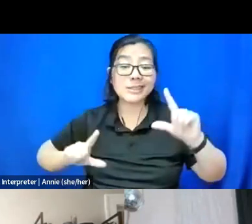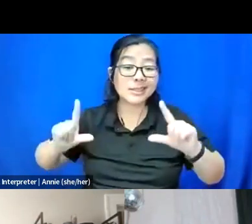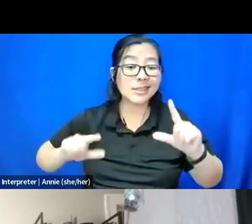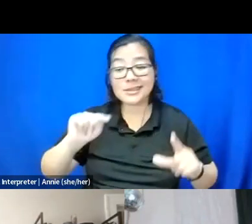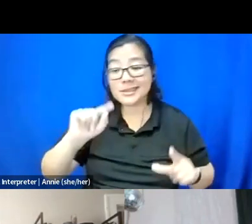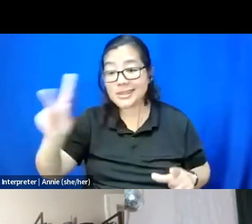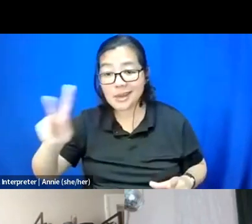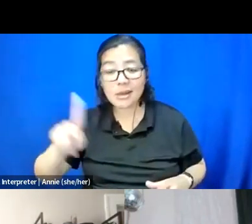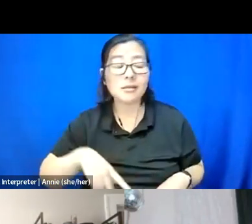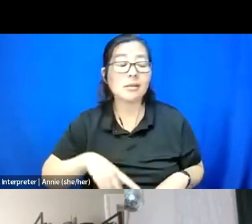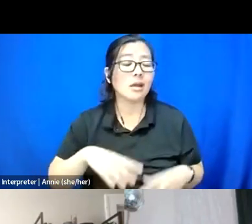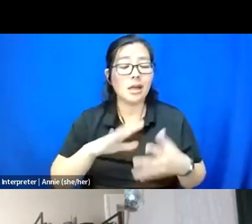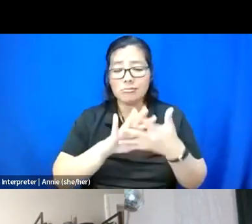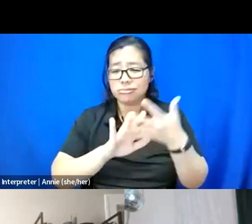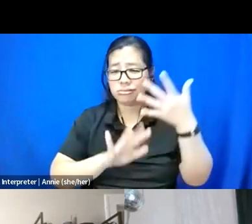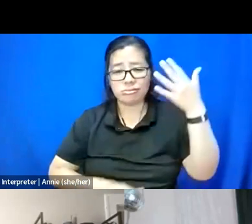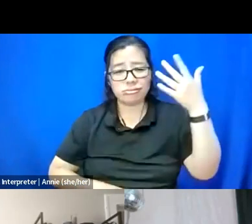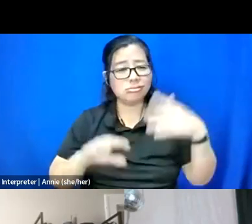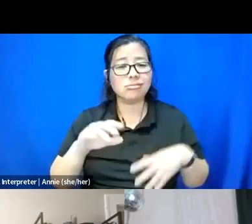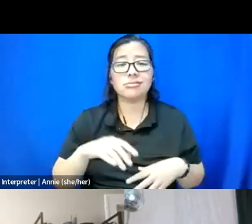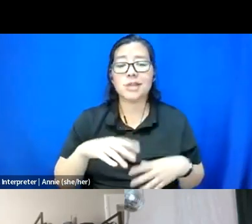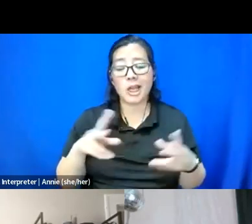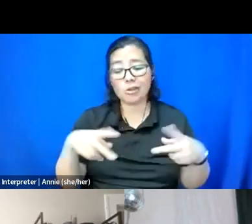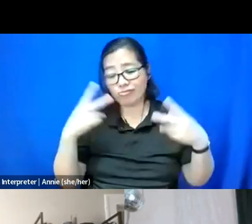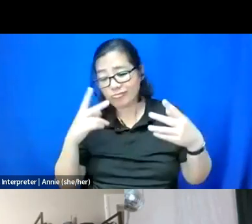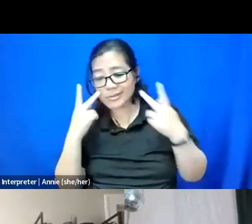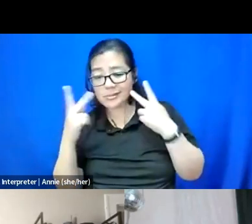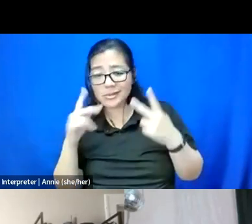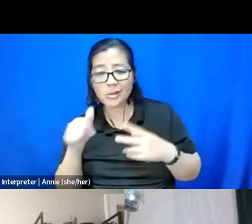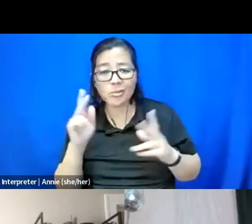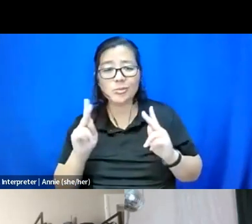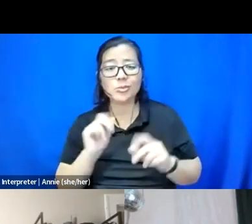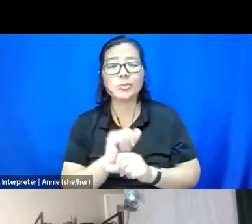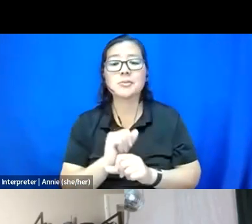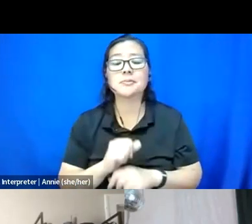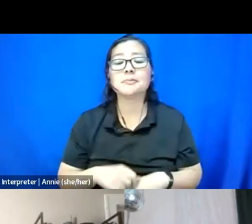I like going on there and, you know, being able to take